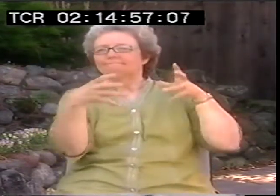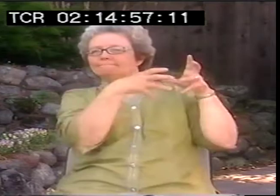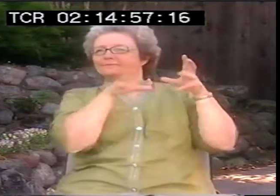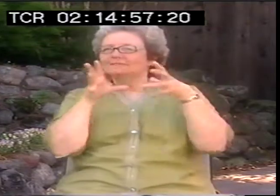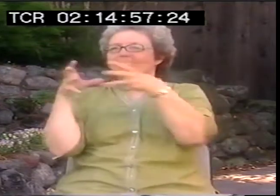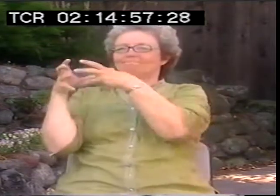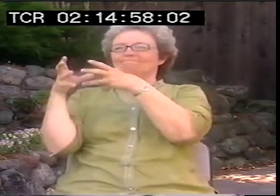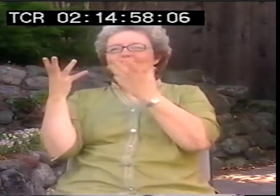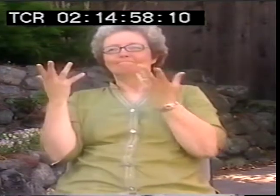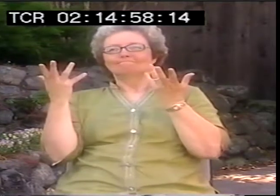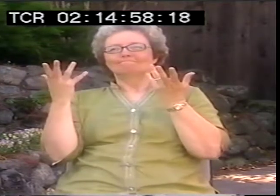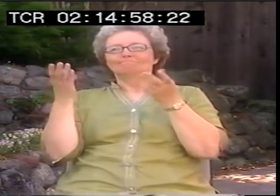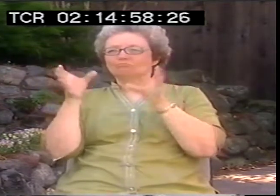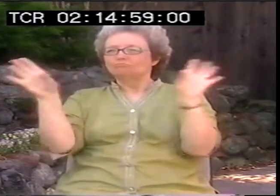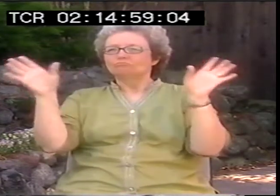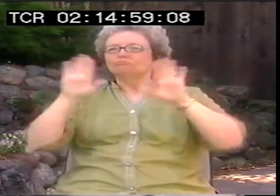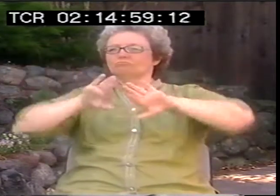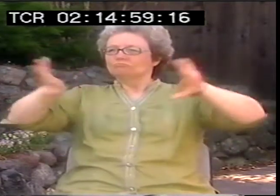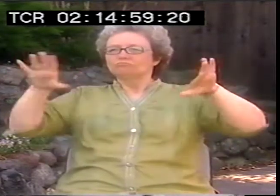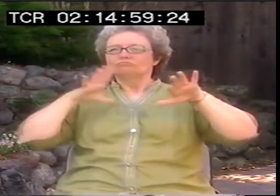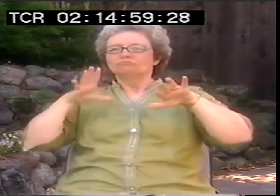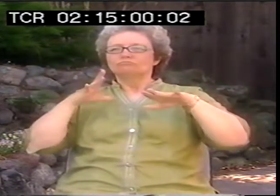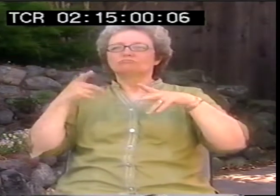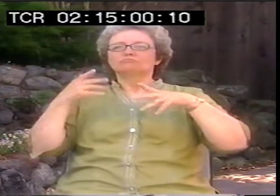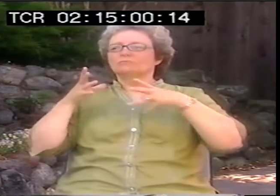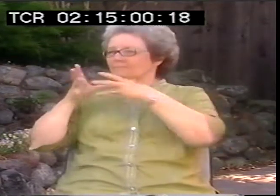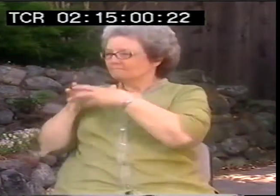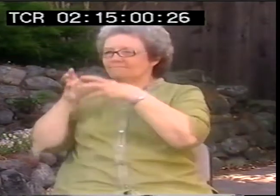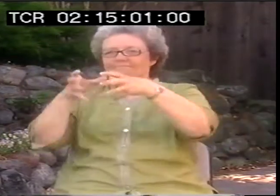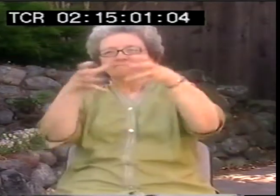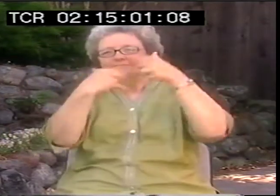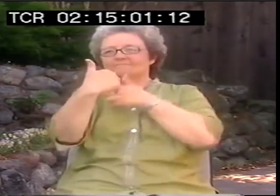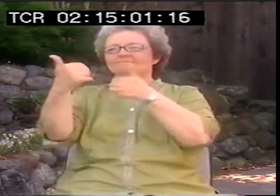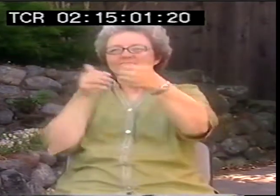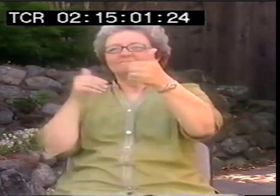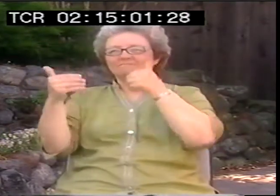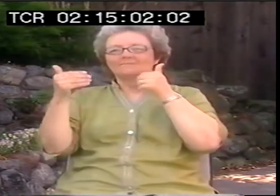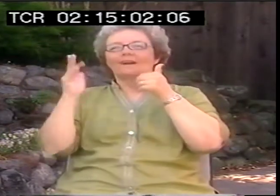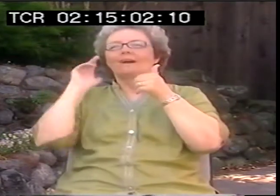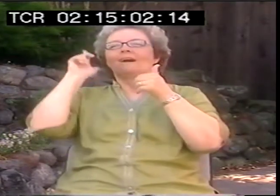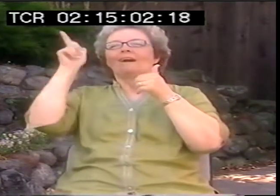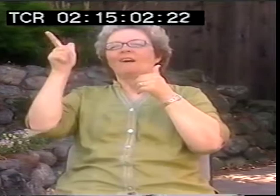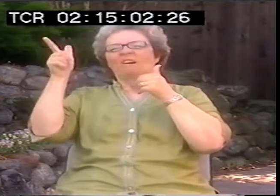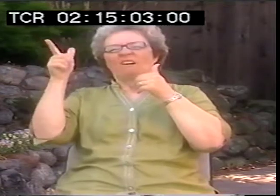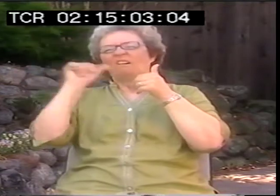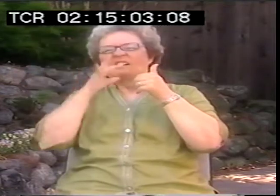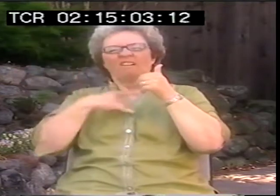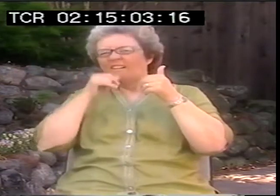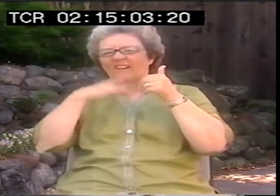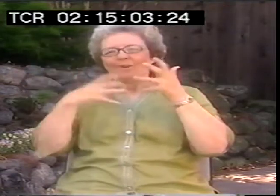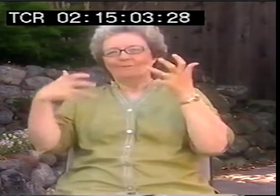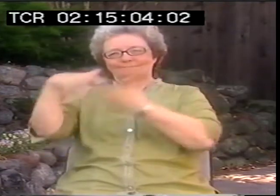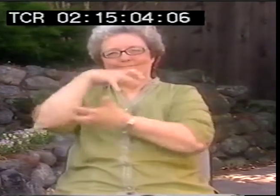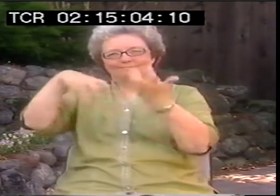that group of disabled people or that group. They have their different sorts of abilities or disabilities.